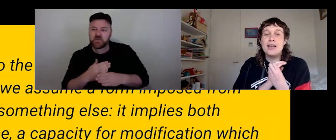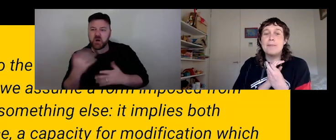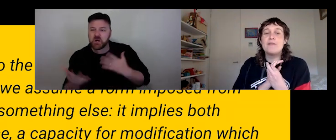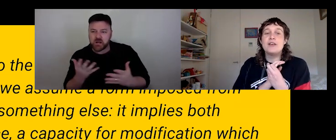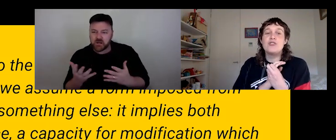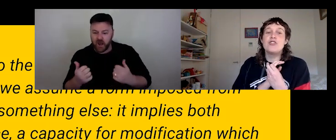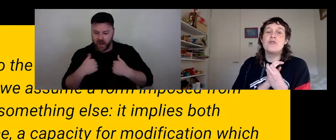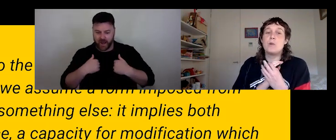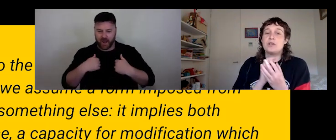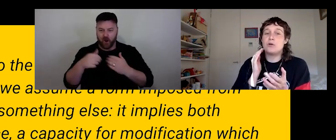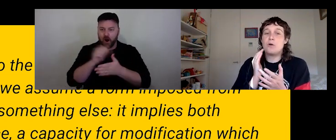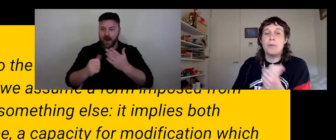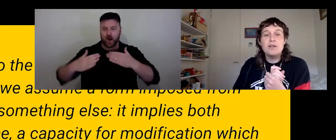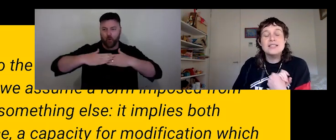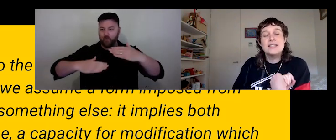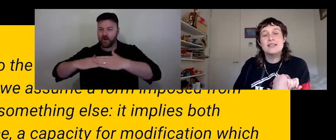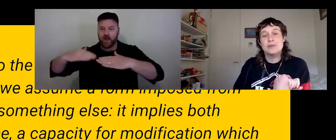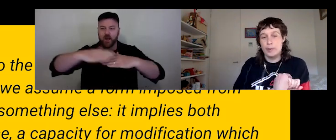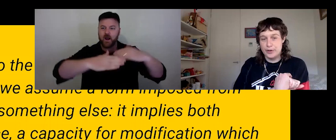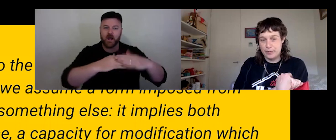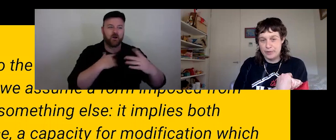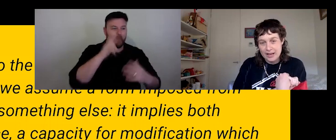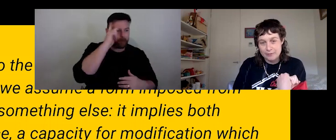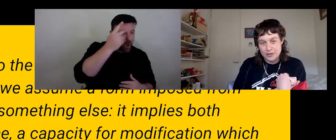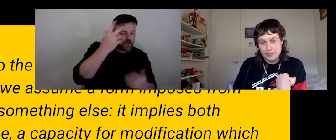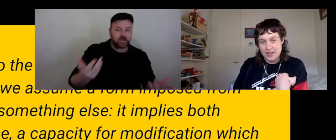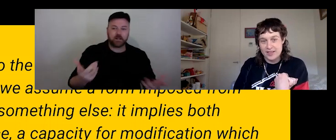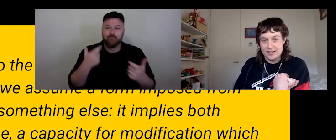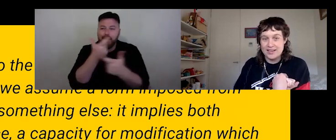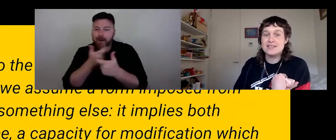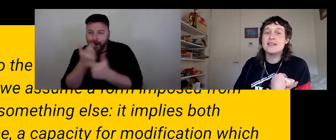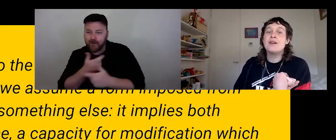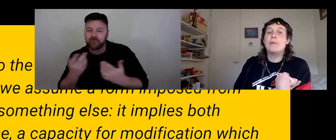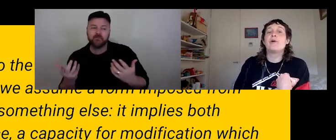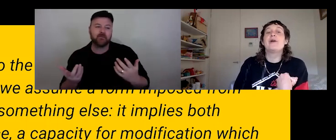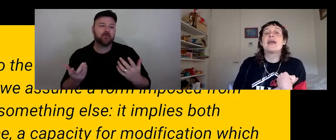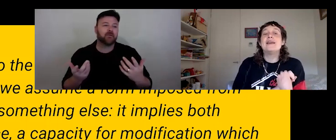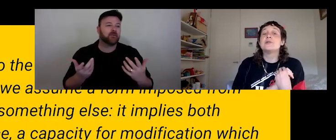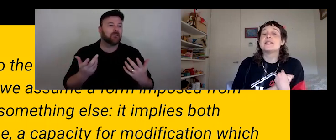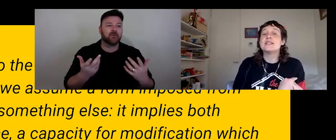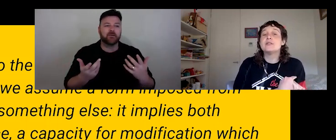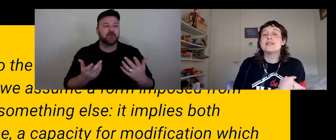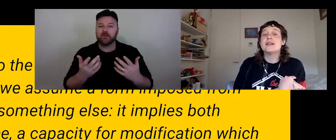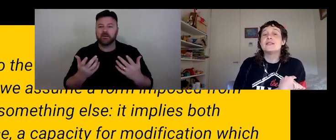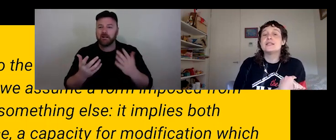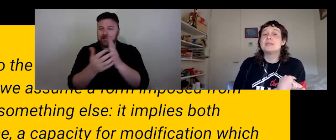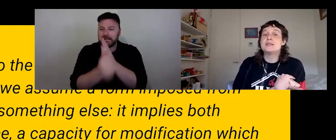We want to talk politics. We want to use laughter to break the ice. We want to engage with skill sets,